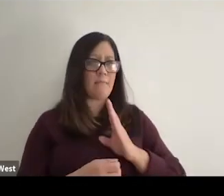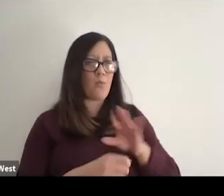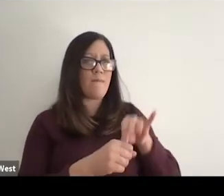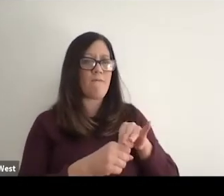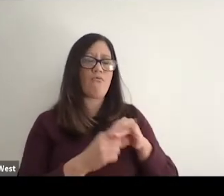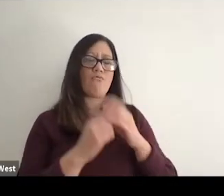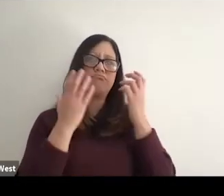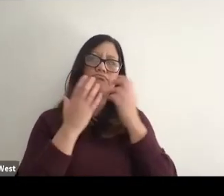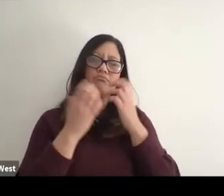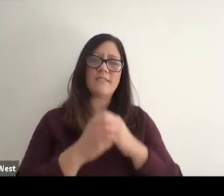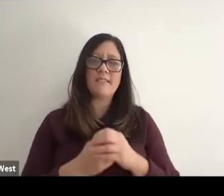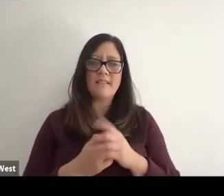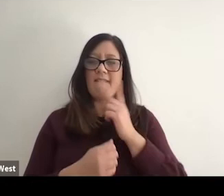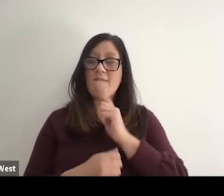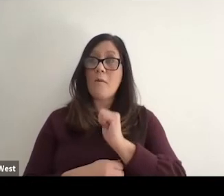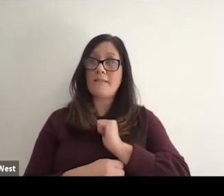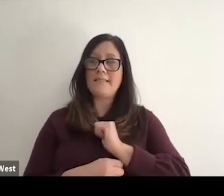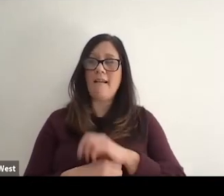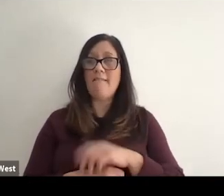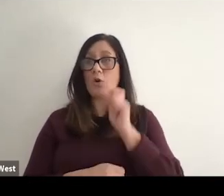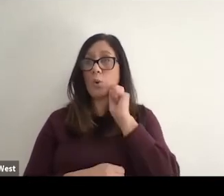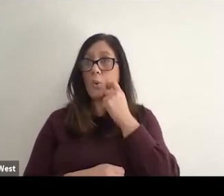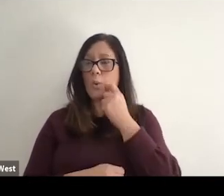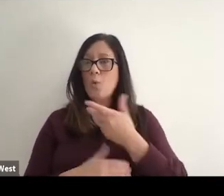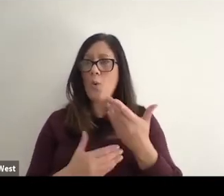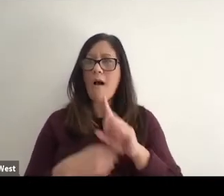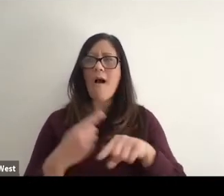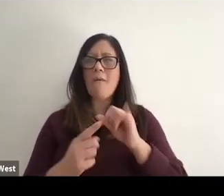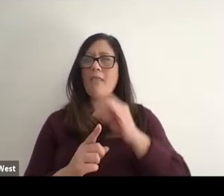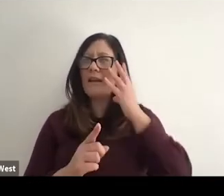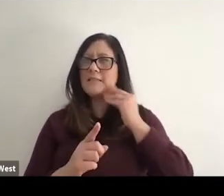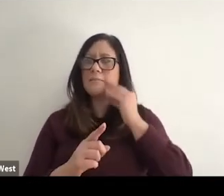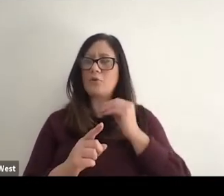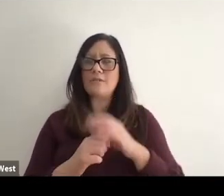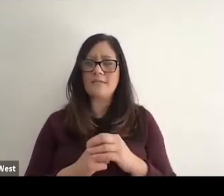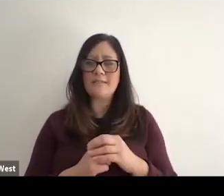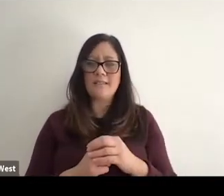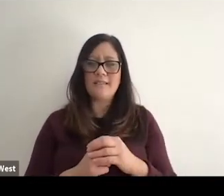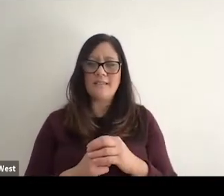voting it in was really remarkable. I think for me, one of the most the coolest part about